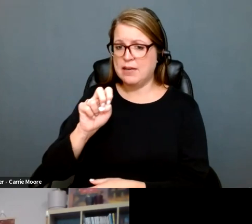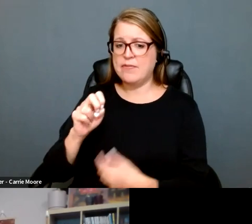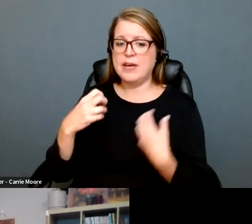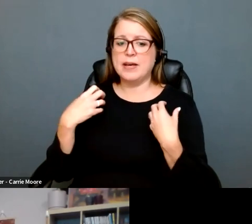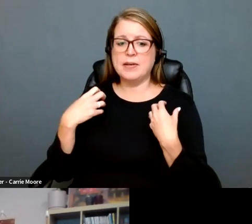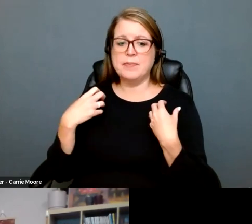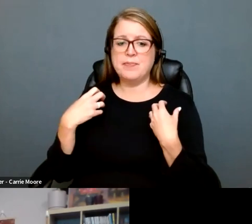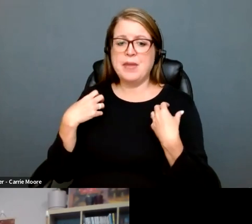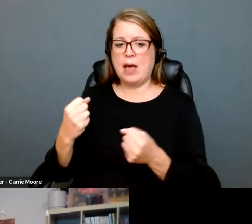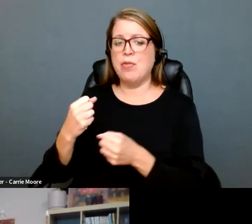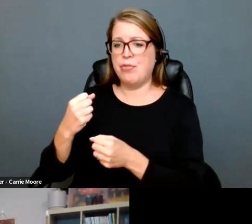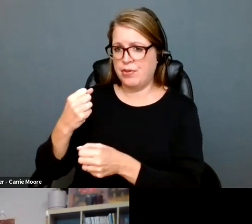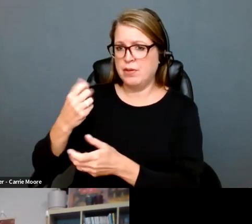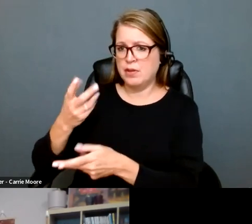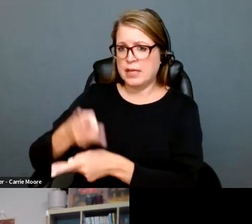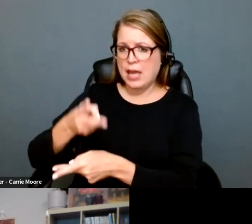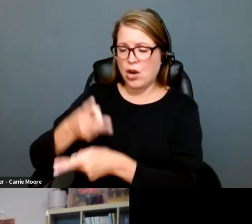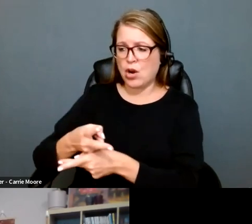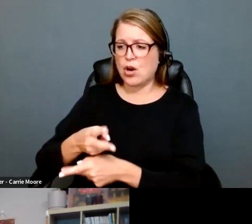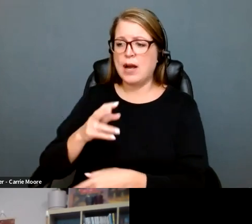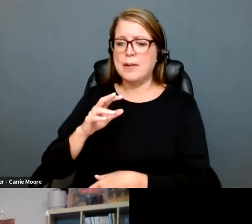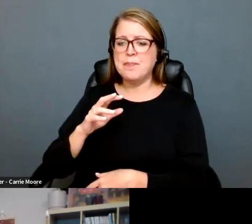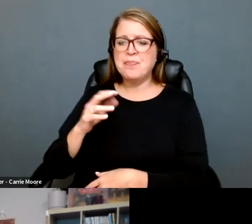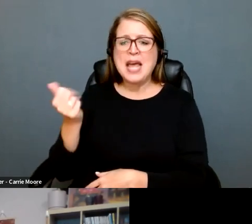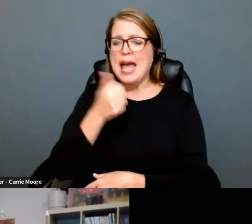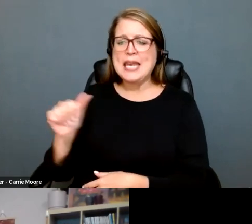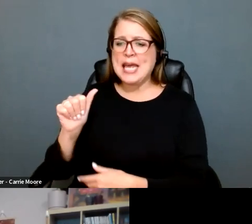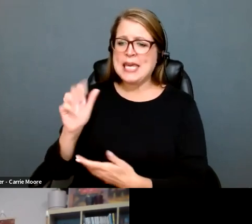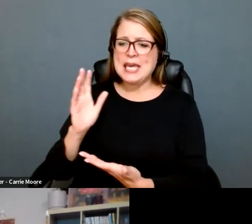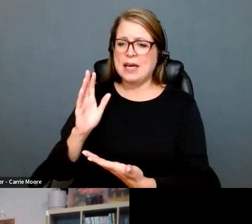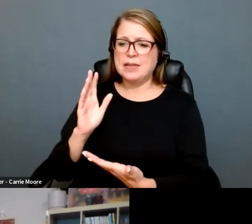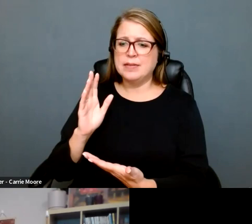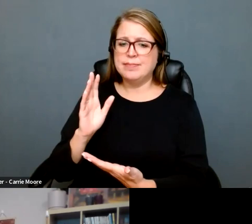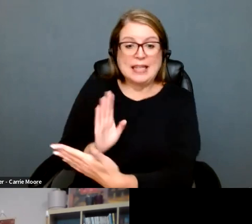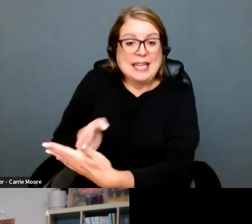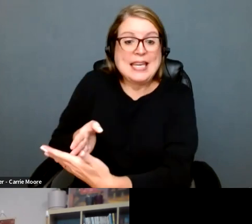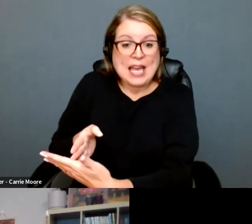additional affirmative litigation to start to chip away at these statutes. So